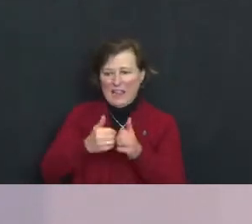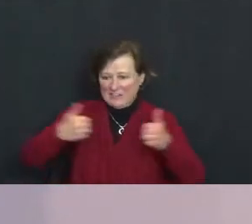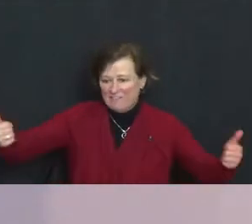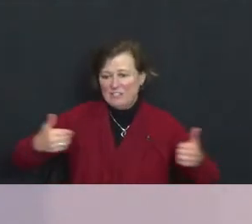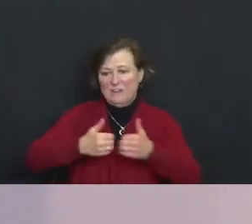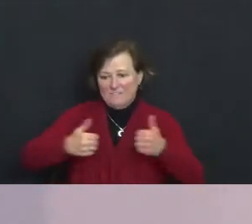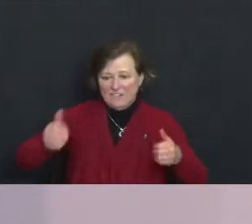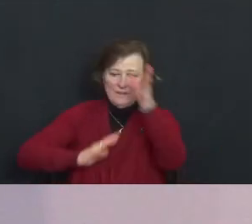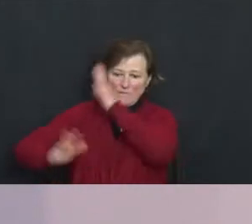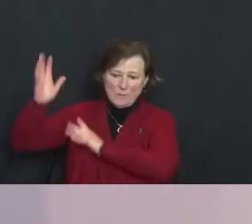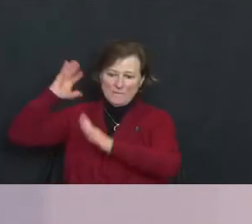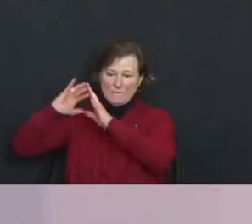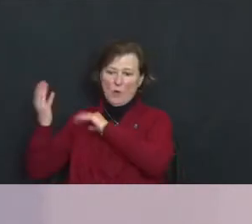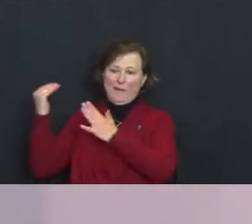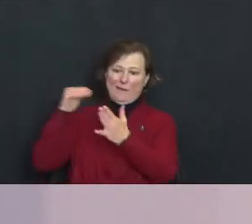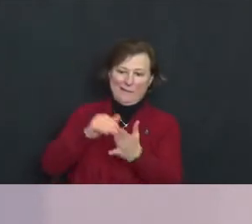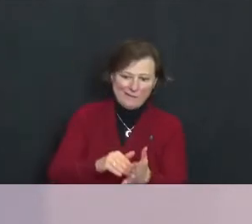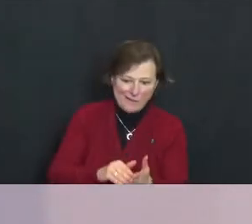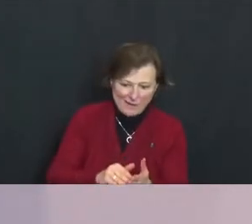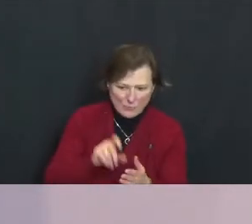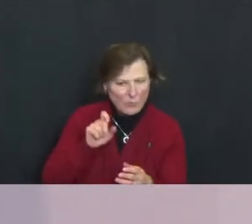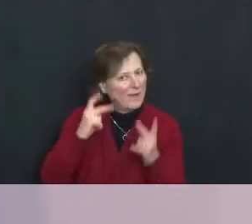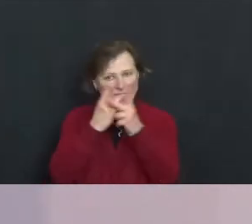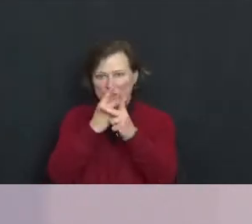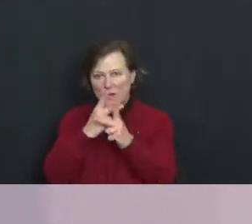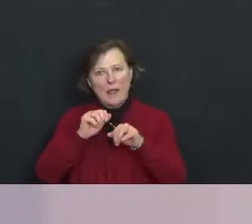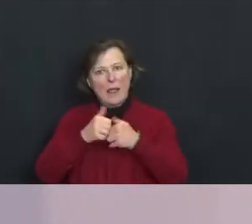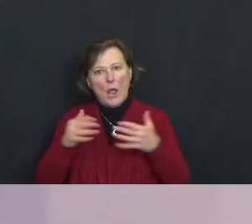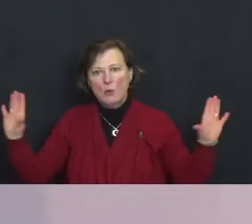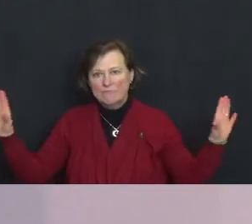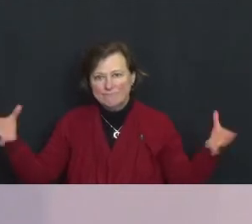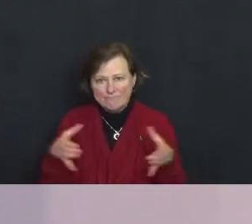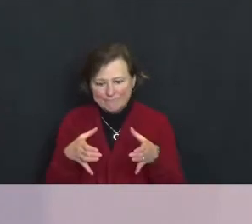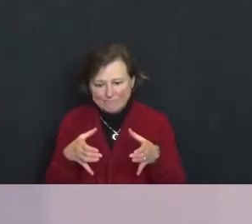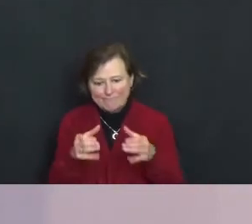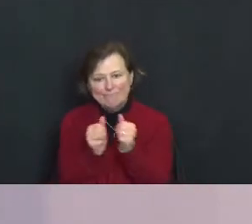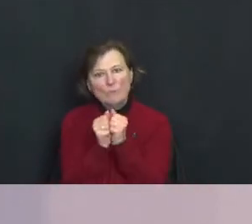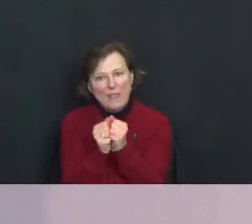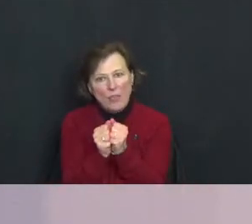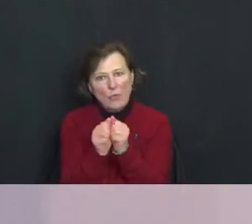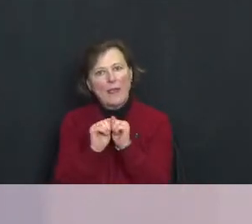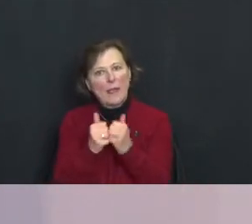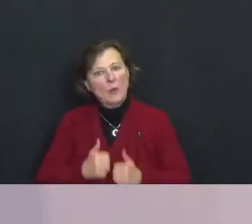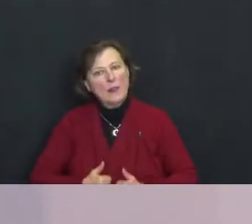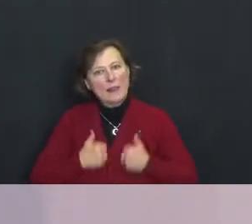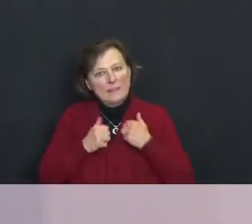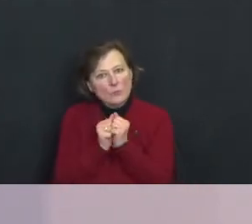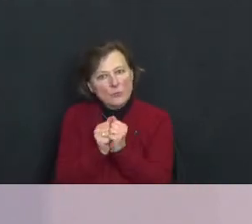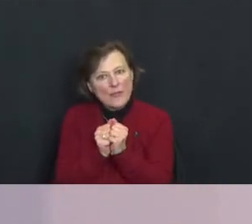got to figure out - how to come together, how to live together.